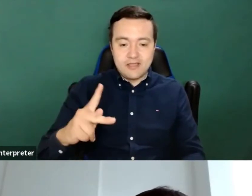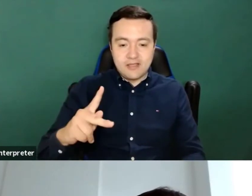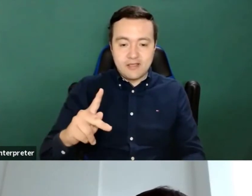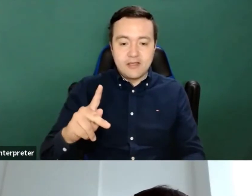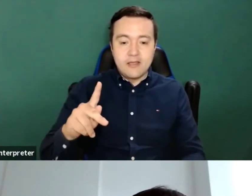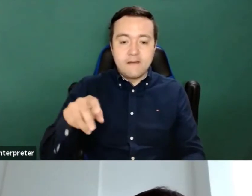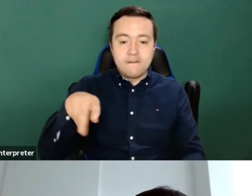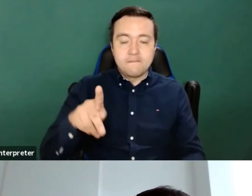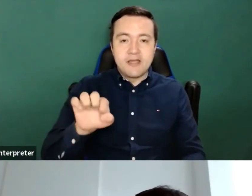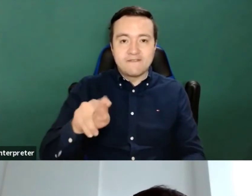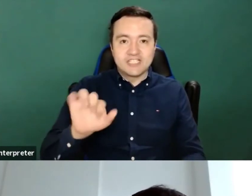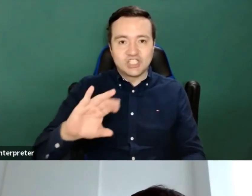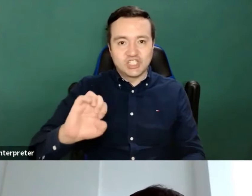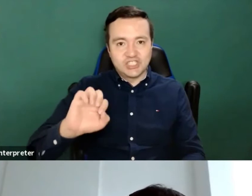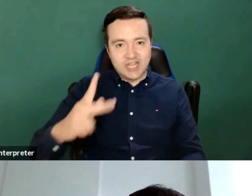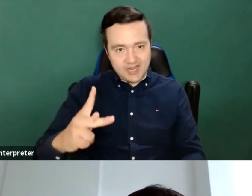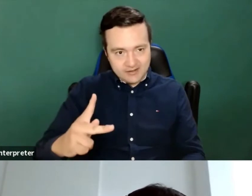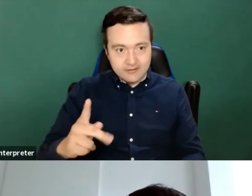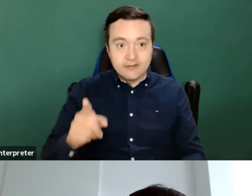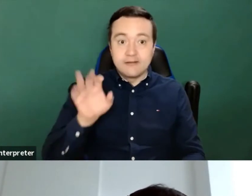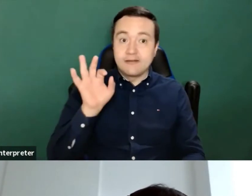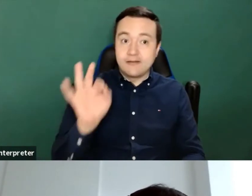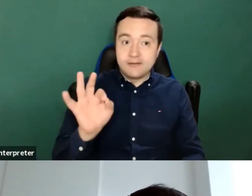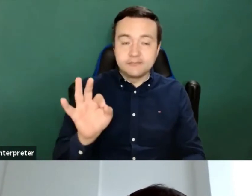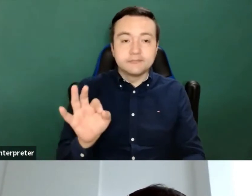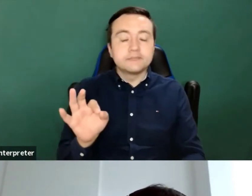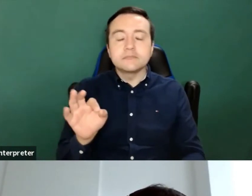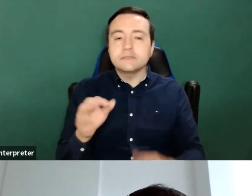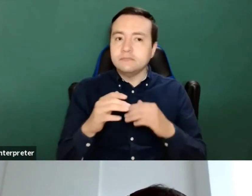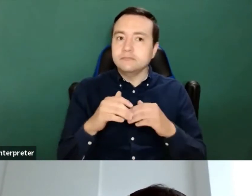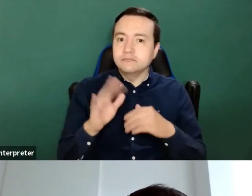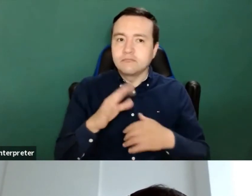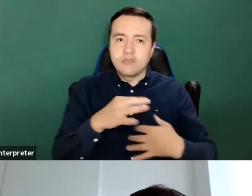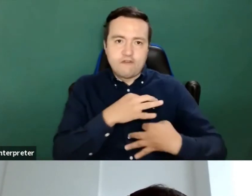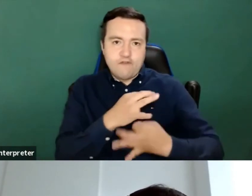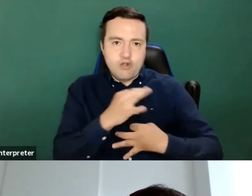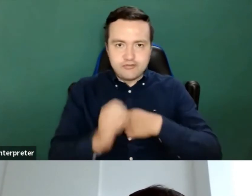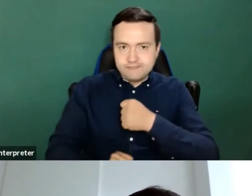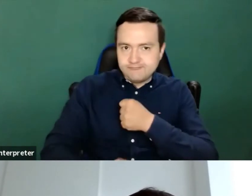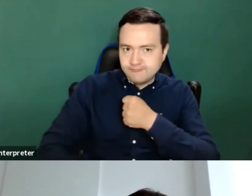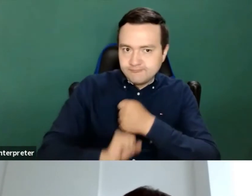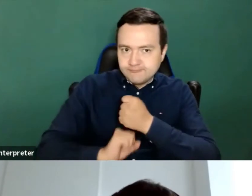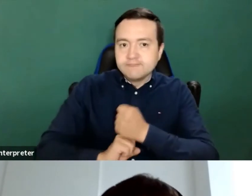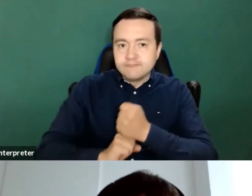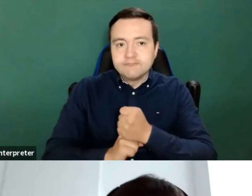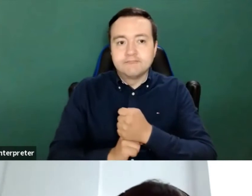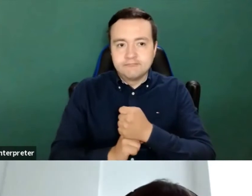He is one of the one of the volunteers supporting me for the IEEE IWC EU initiatives.